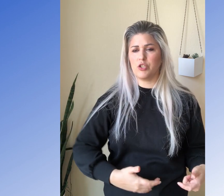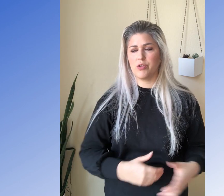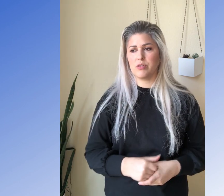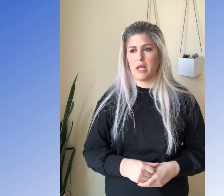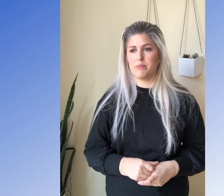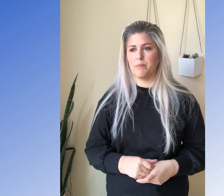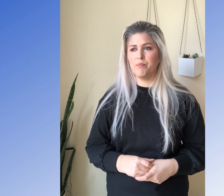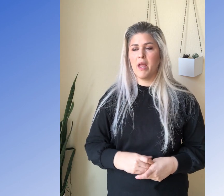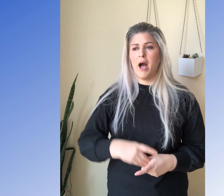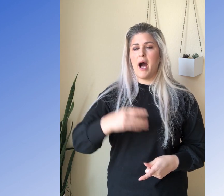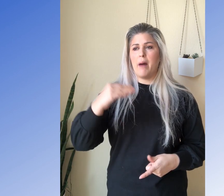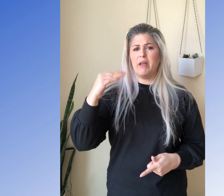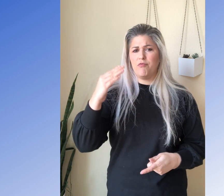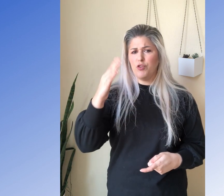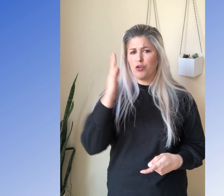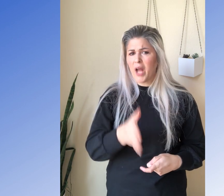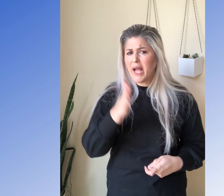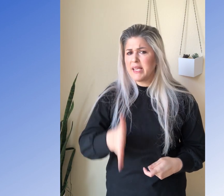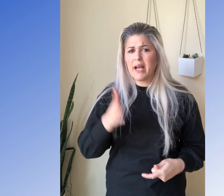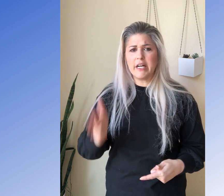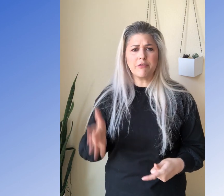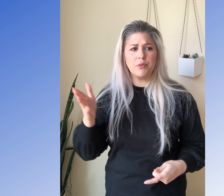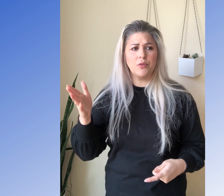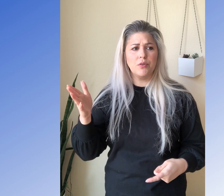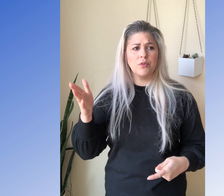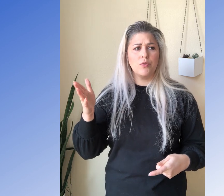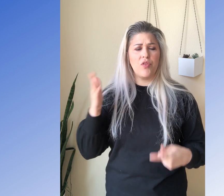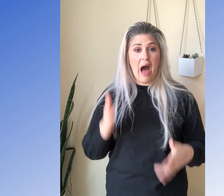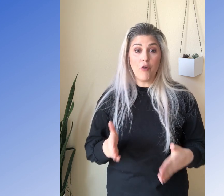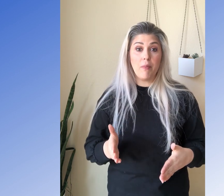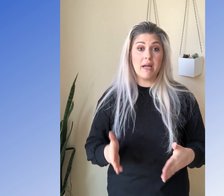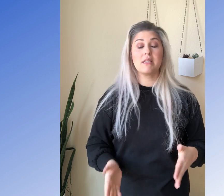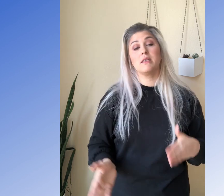each of those names. Um, if you're not yet comfortable with the alphabet,